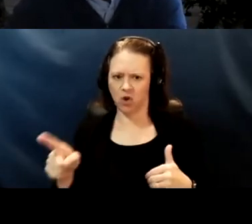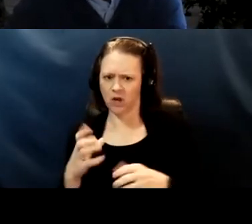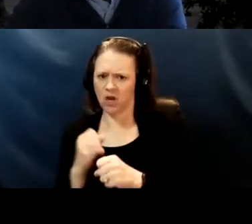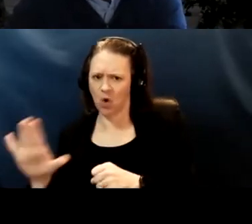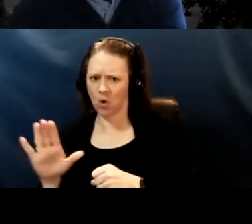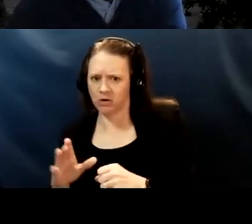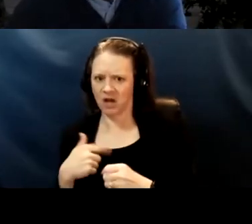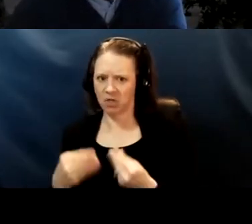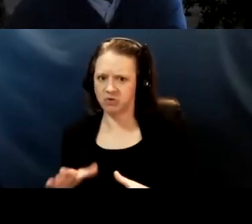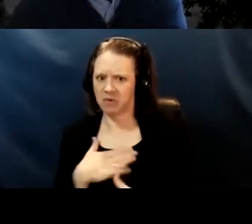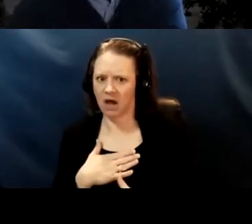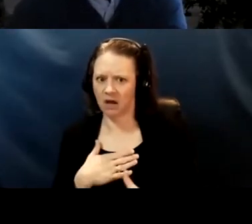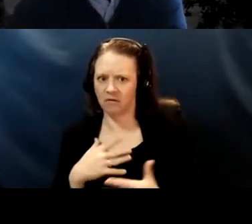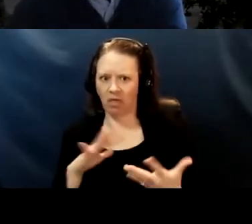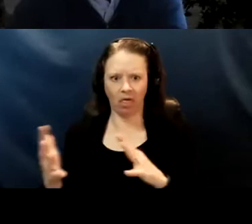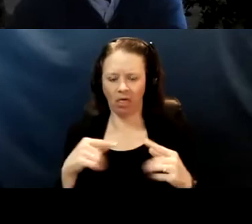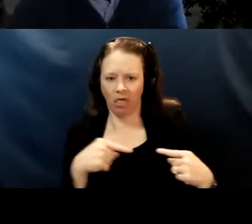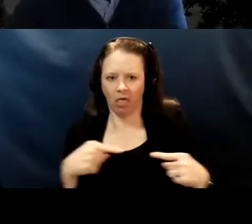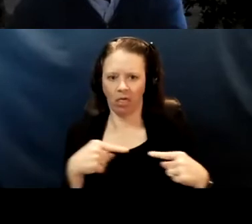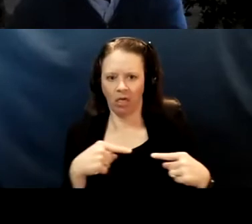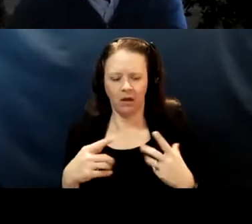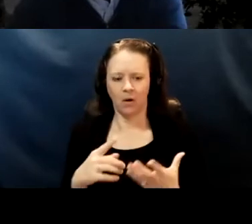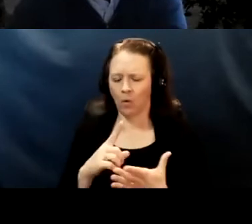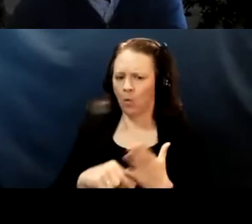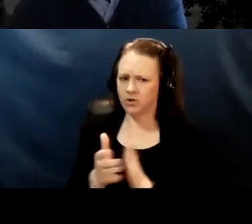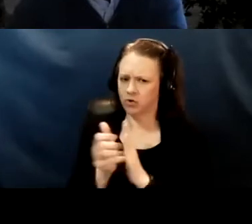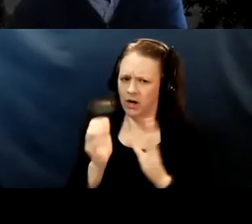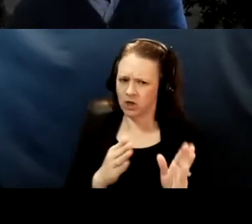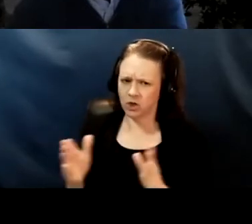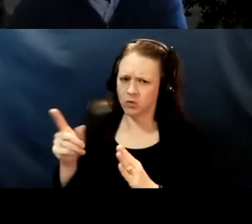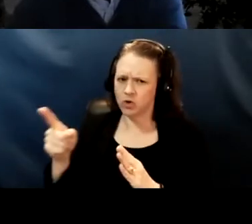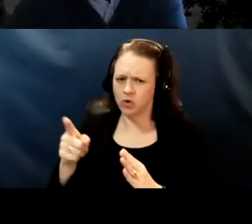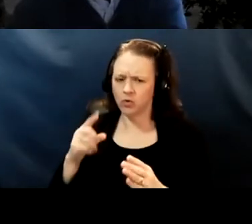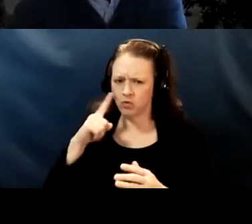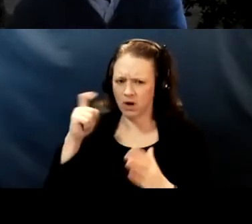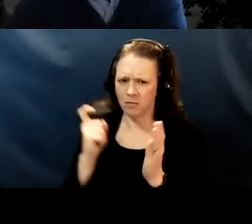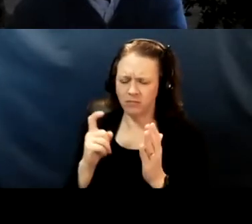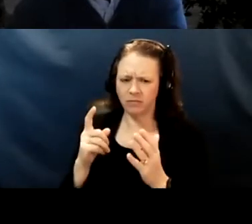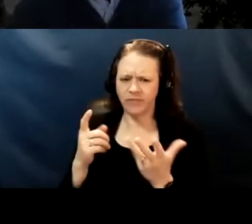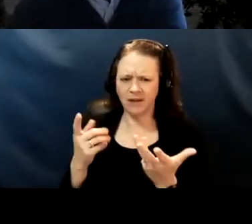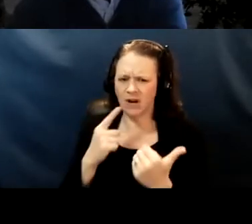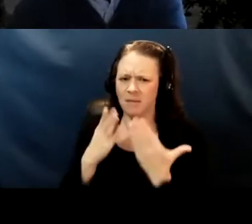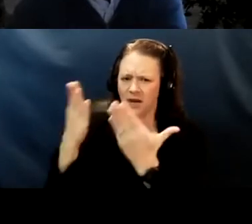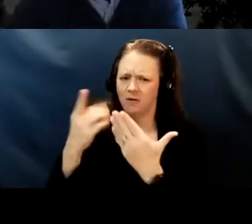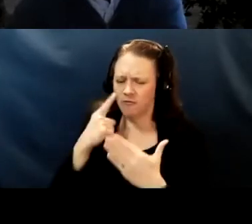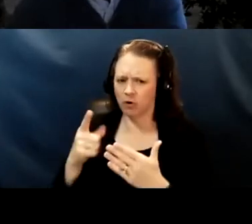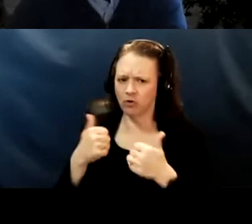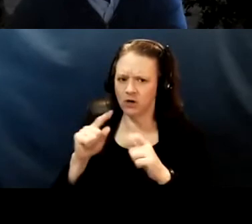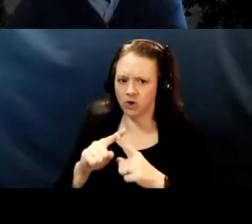What strategies would you recommend for those moments of continuing to maintain the broadness of the advocacy